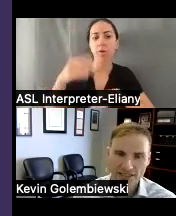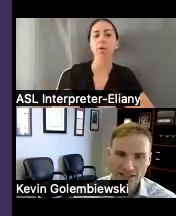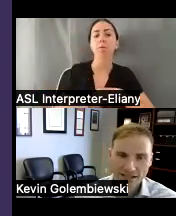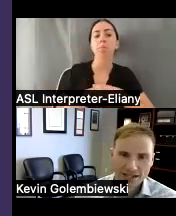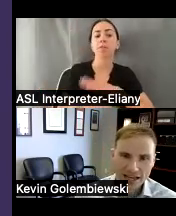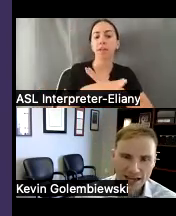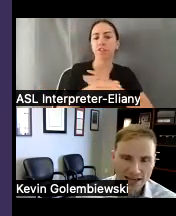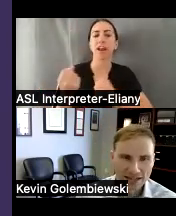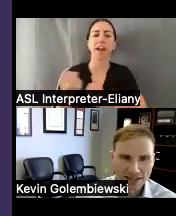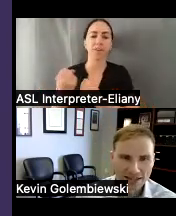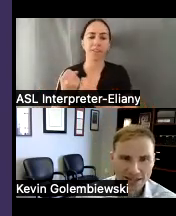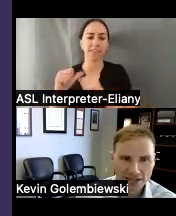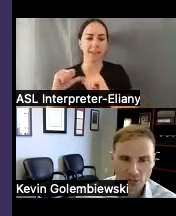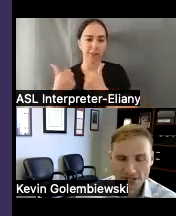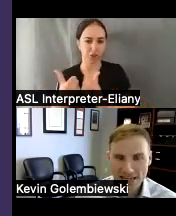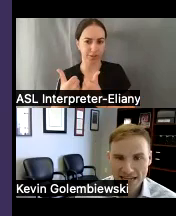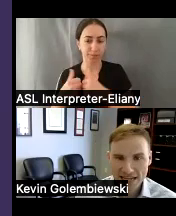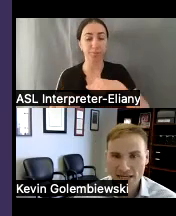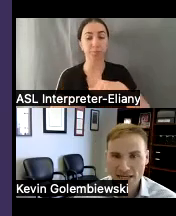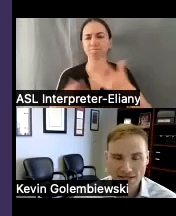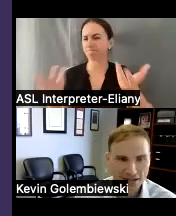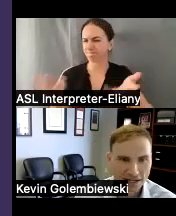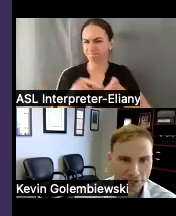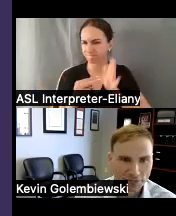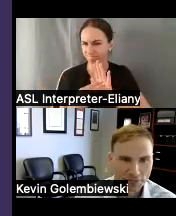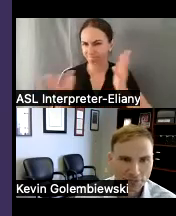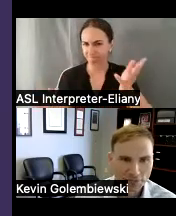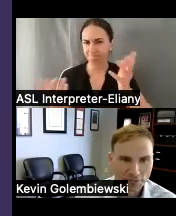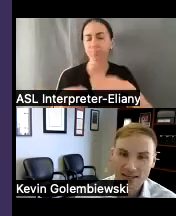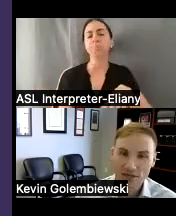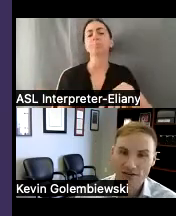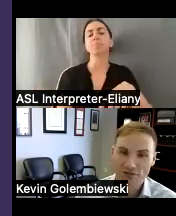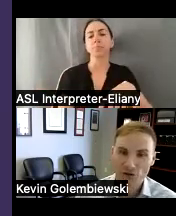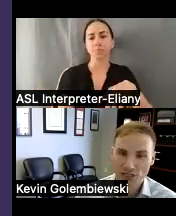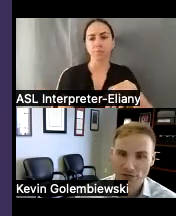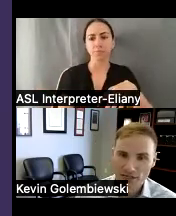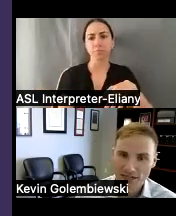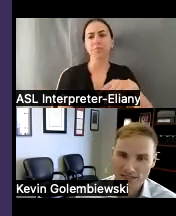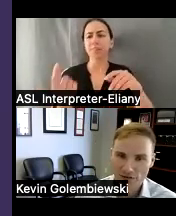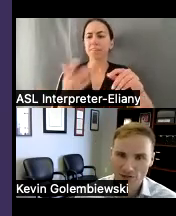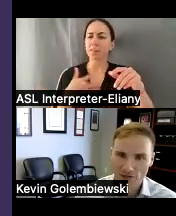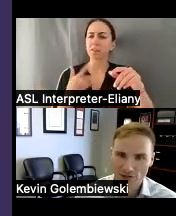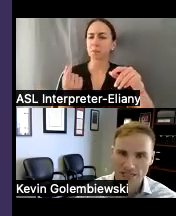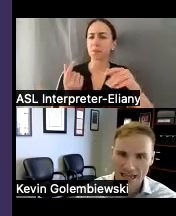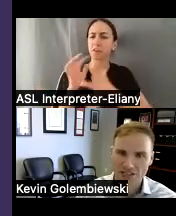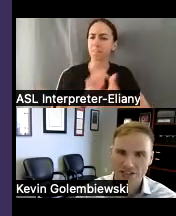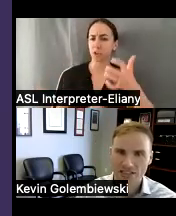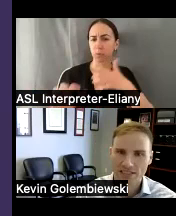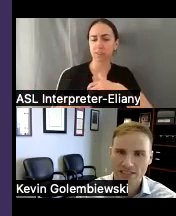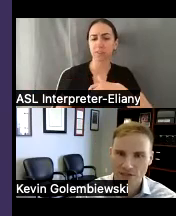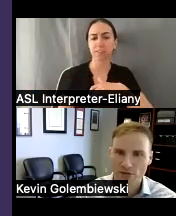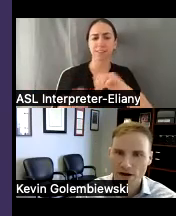and so what does that even mean um I think it can be confusing because the words agency suggest we